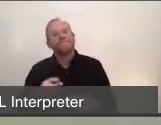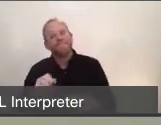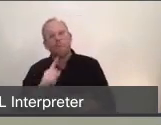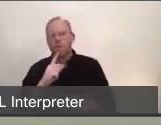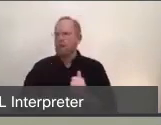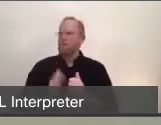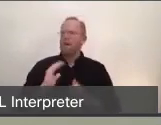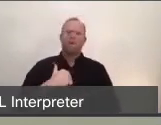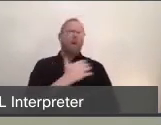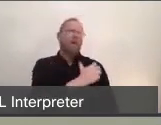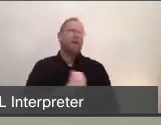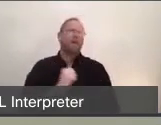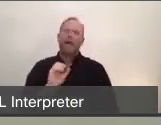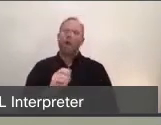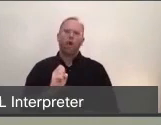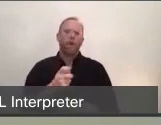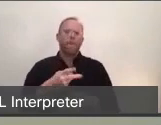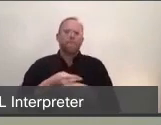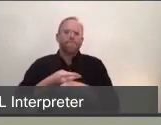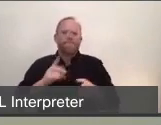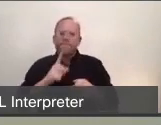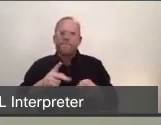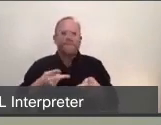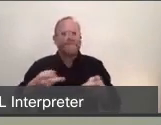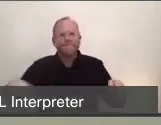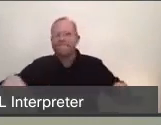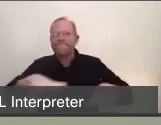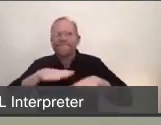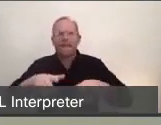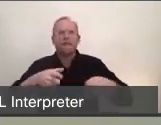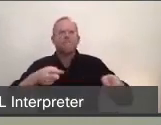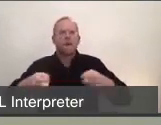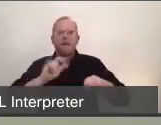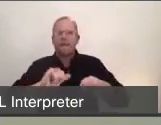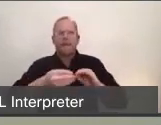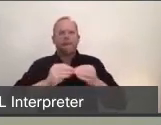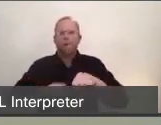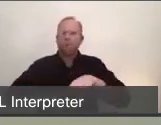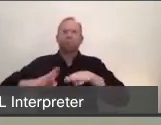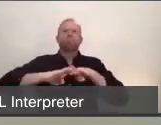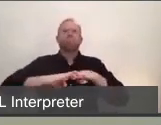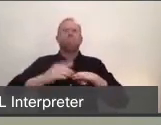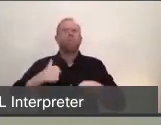for medical surge, and also to blunt the size of the surge, so we are planning